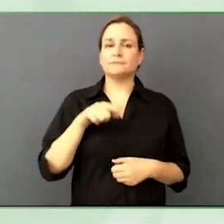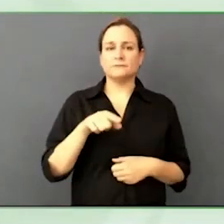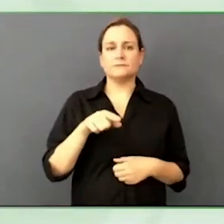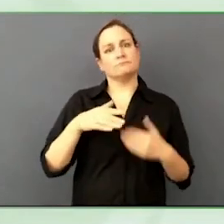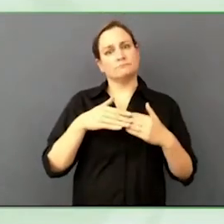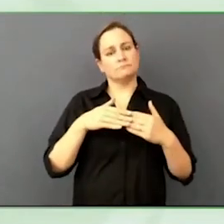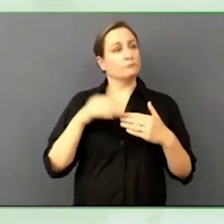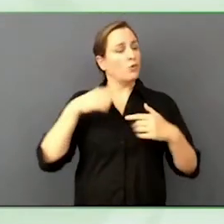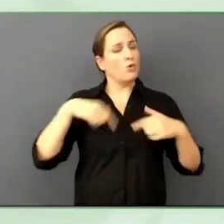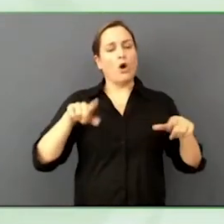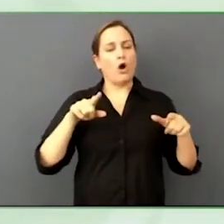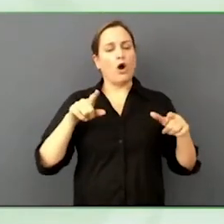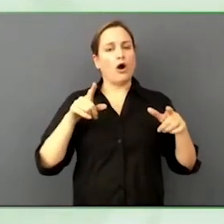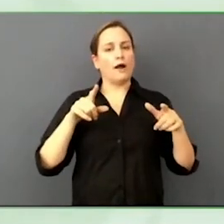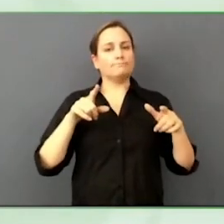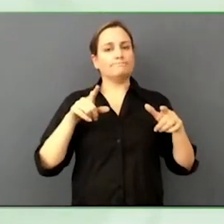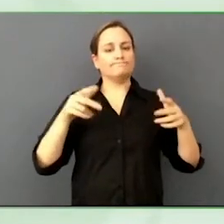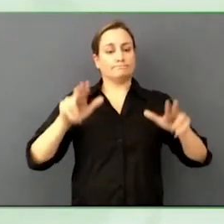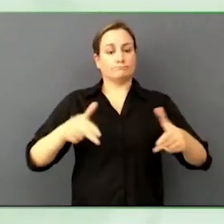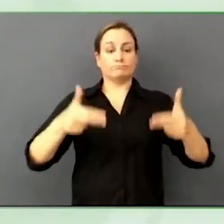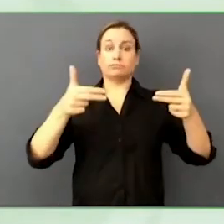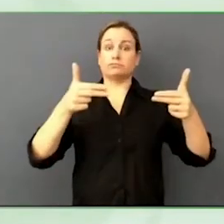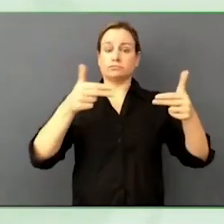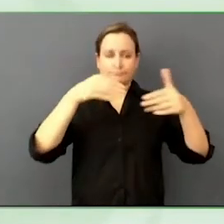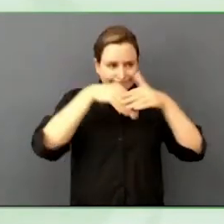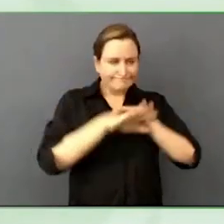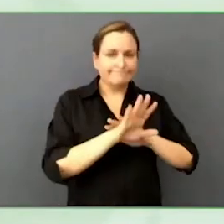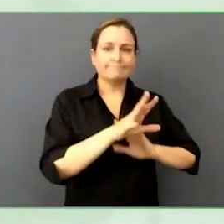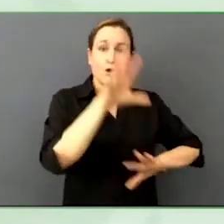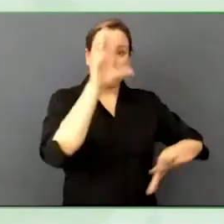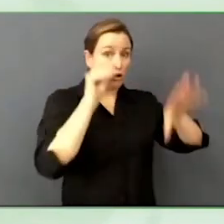The United States Department of labour has authorised us to provide